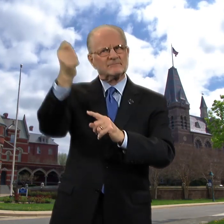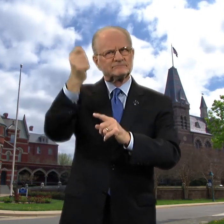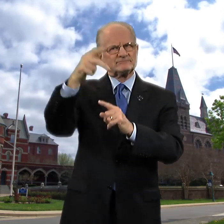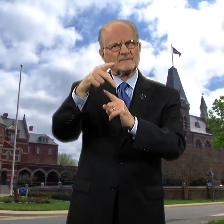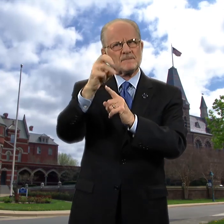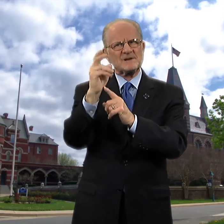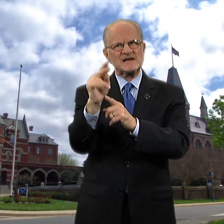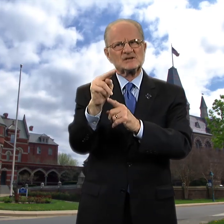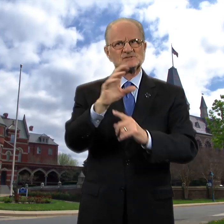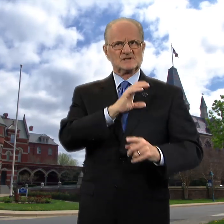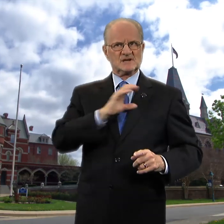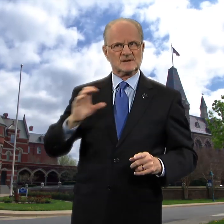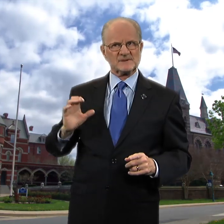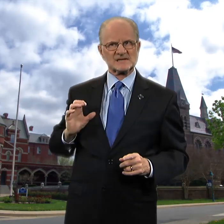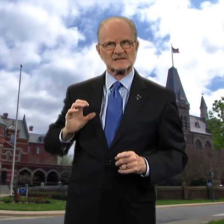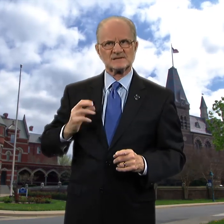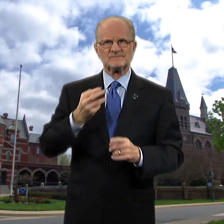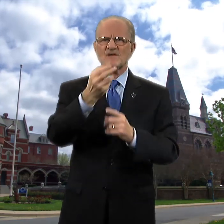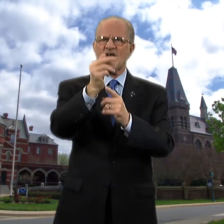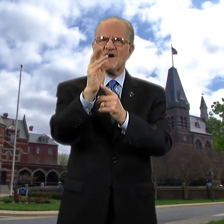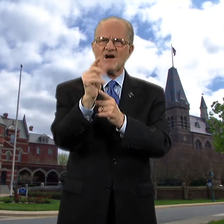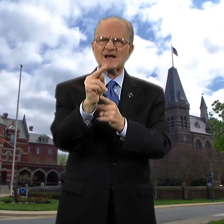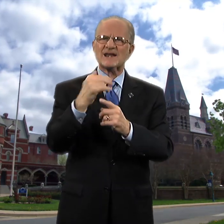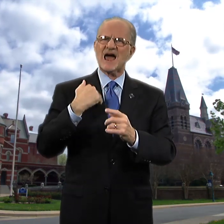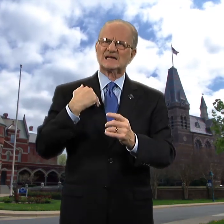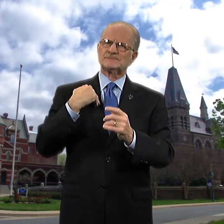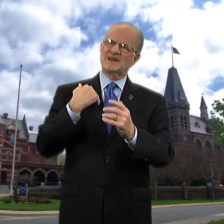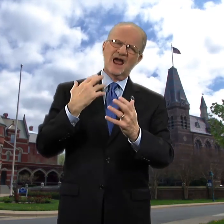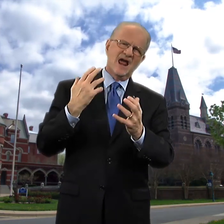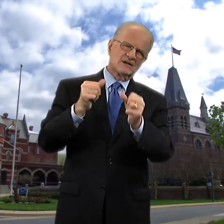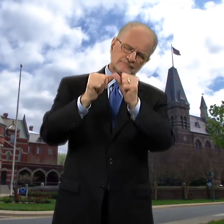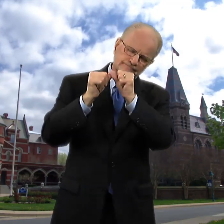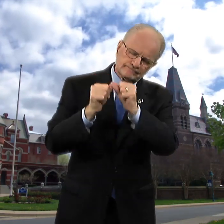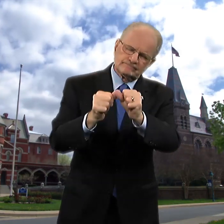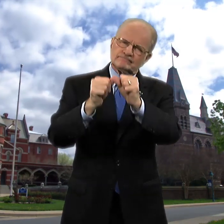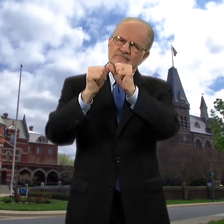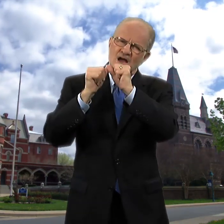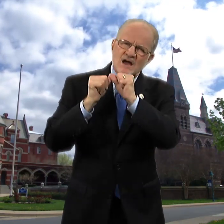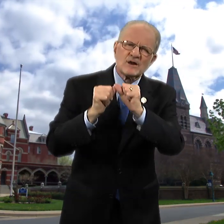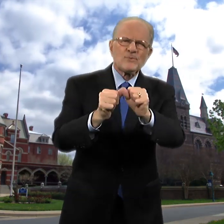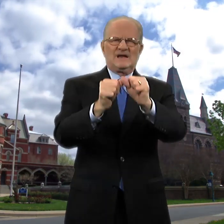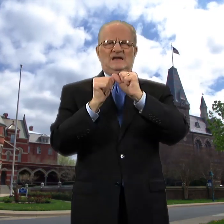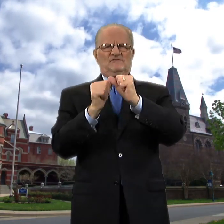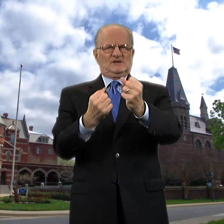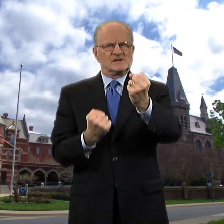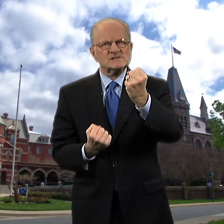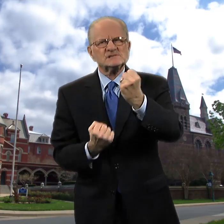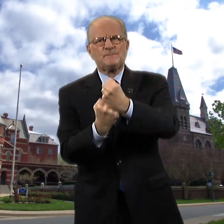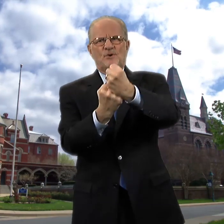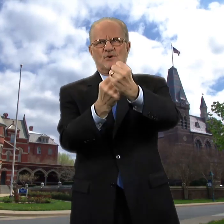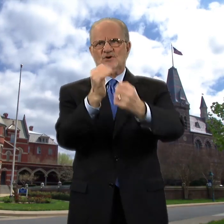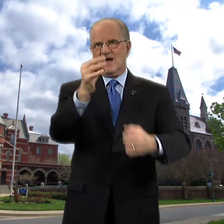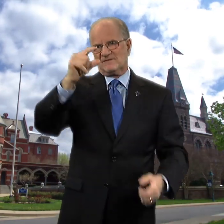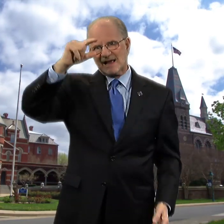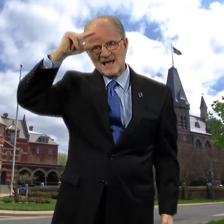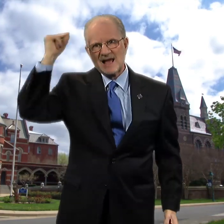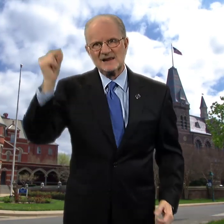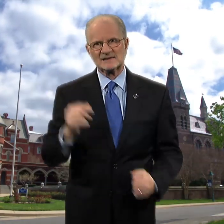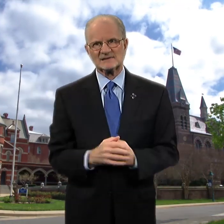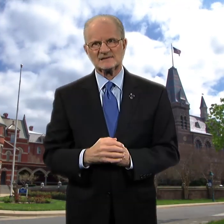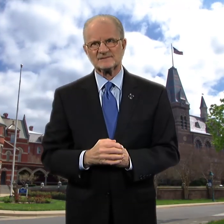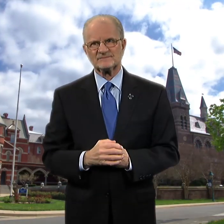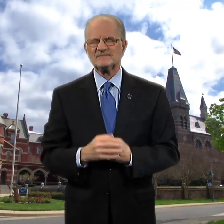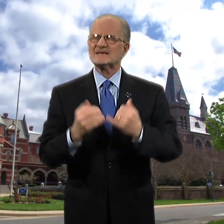Harkin has been an unwavering supporter of Gallaudet.